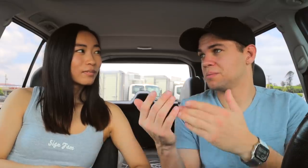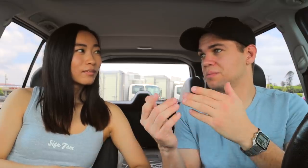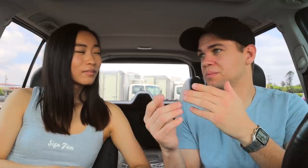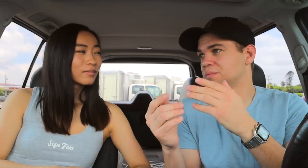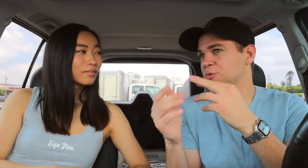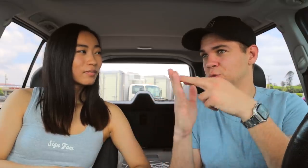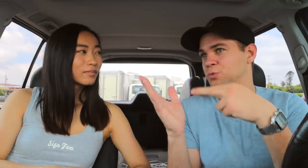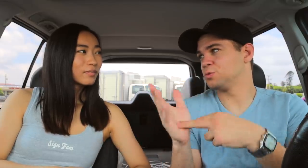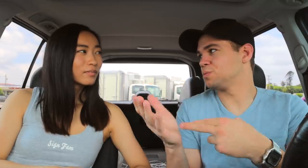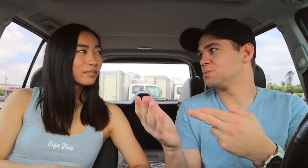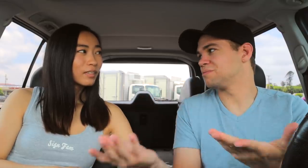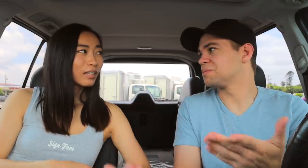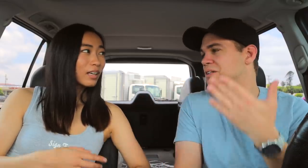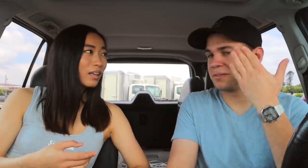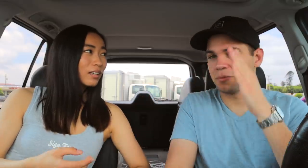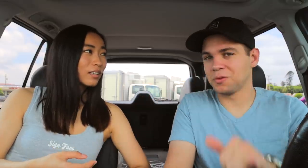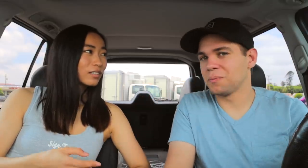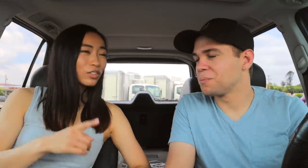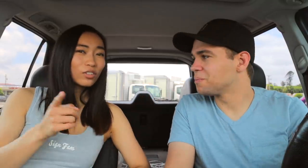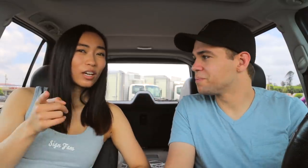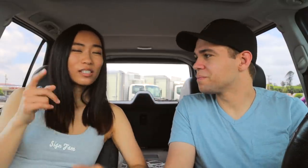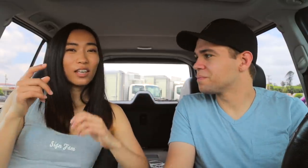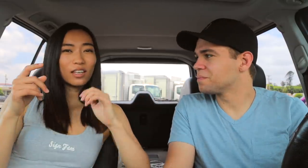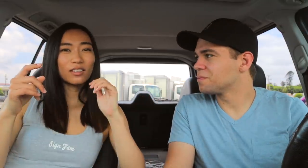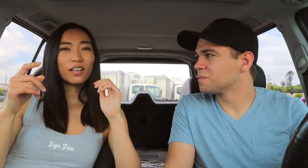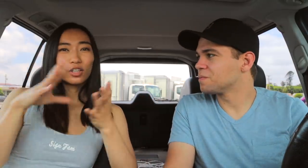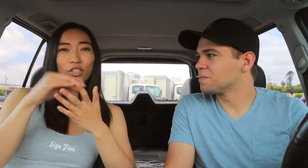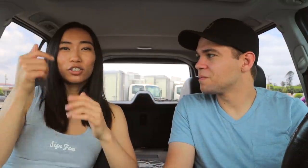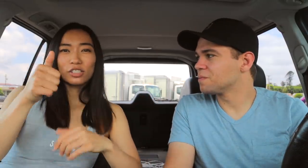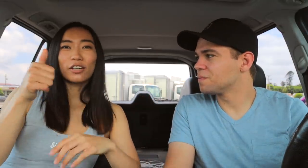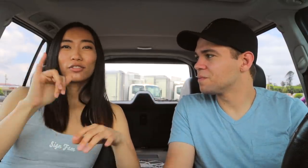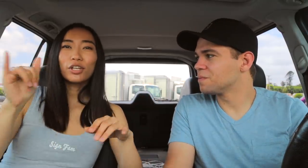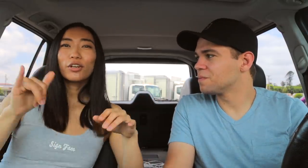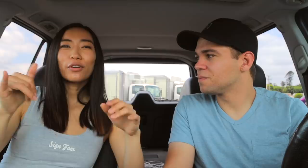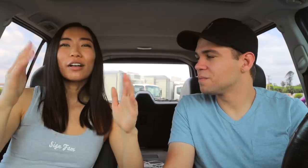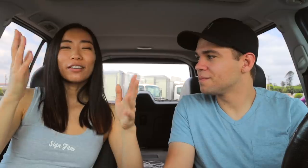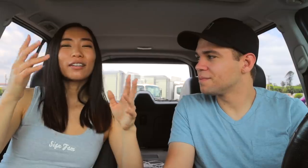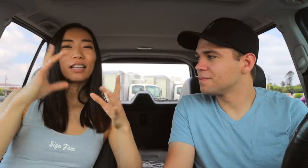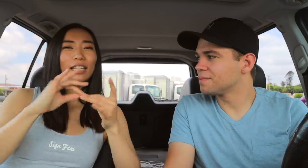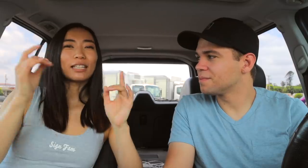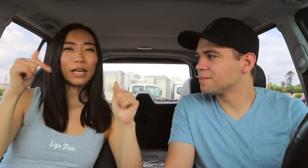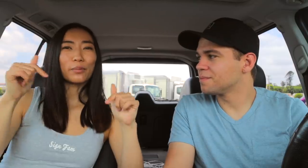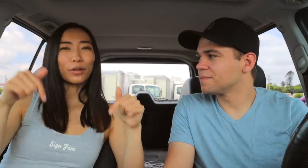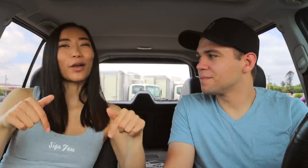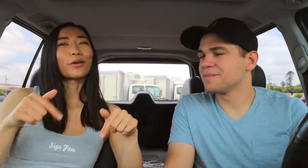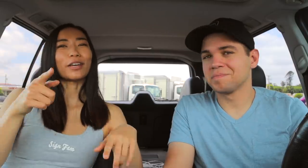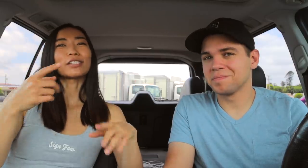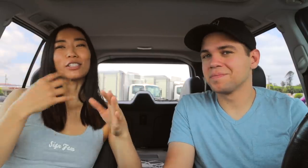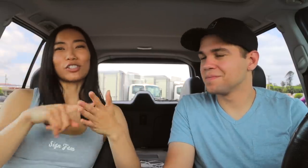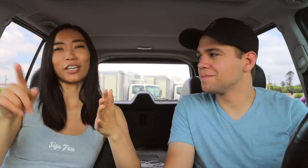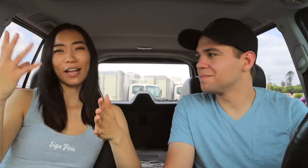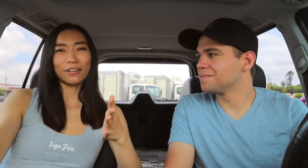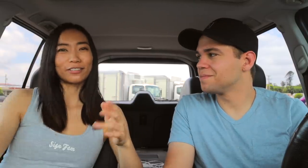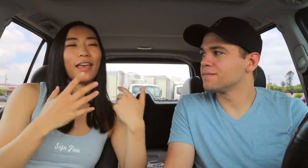some rules So you guys can learn yourself too, I'll leave the link down below you guys can check it out